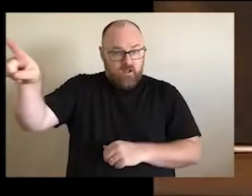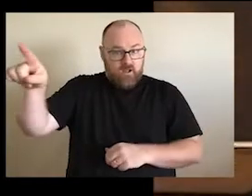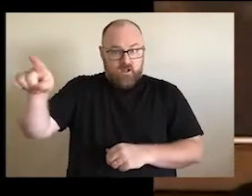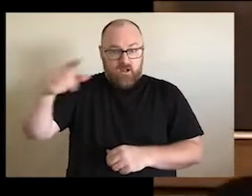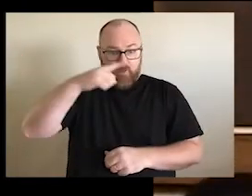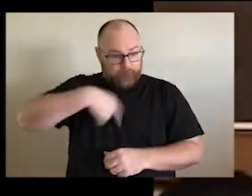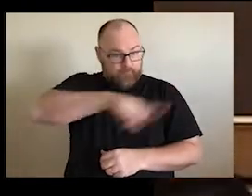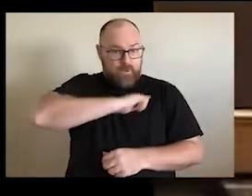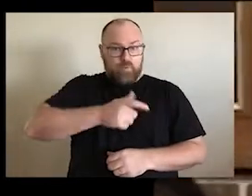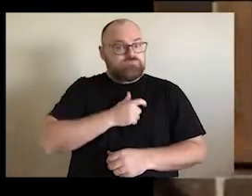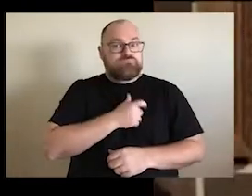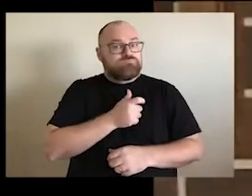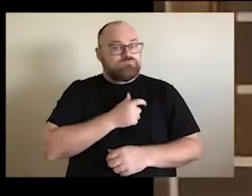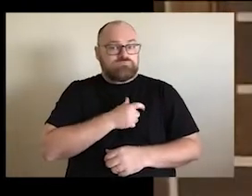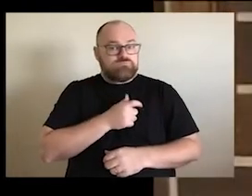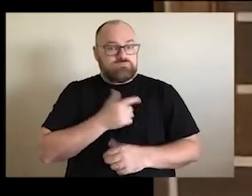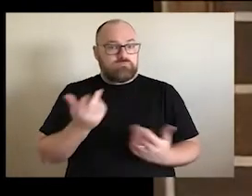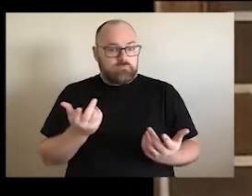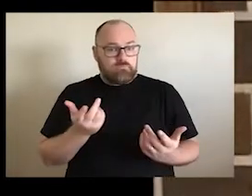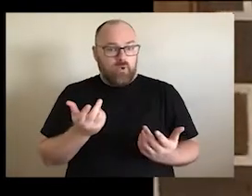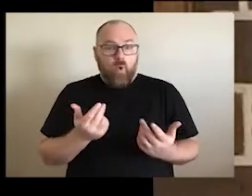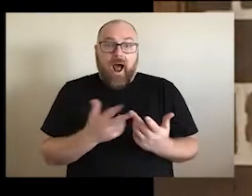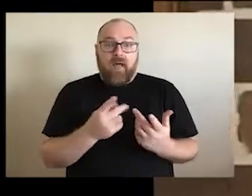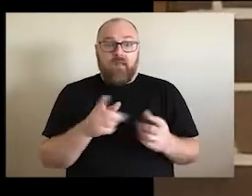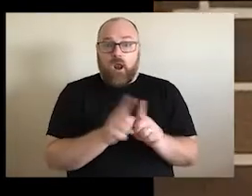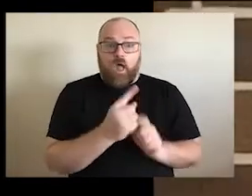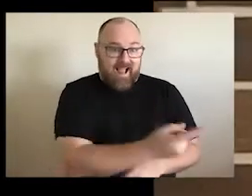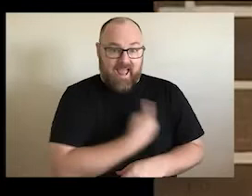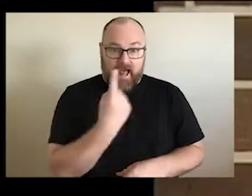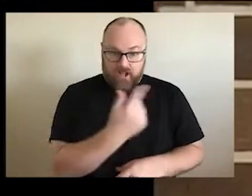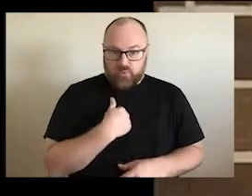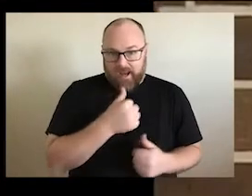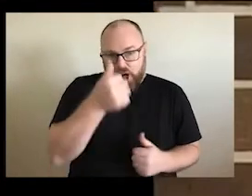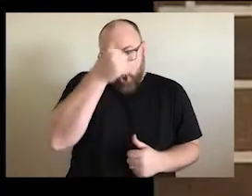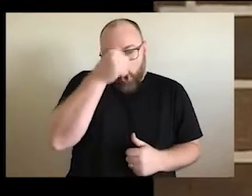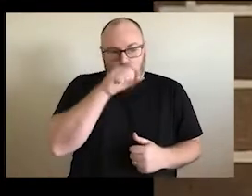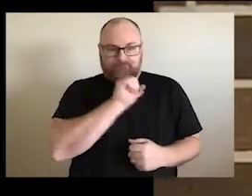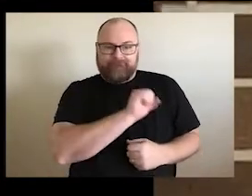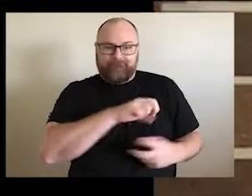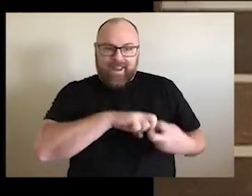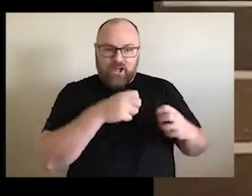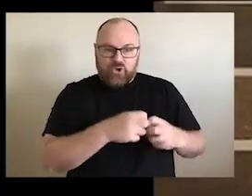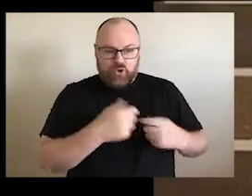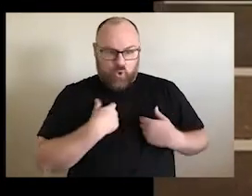out there, they scared. Some of them are scared. The other ones like us, we know the issues. We've been through them and